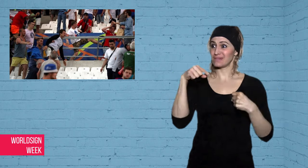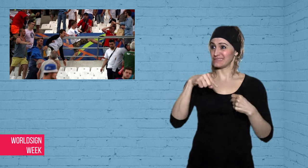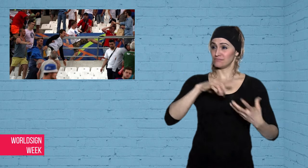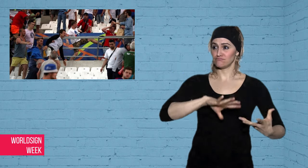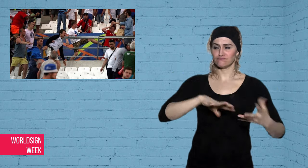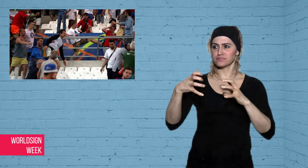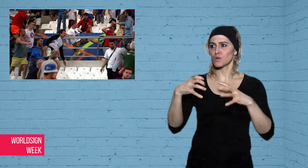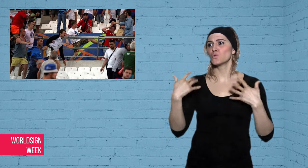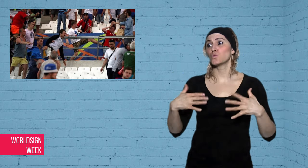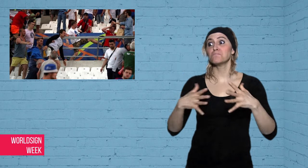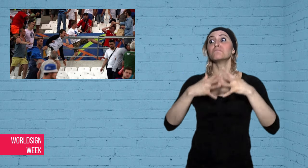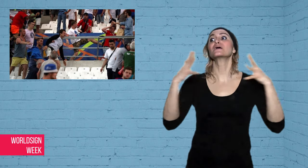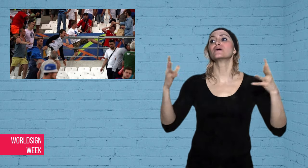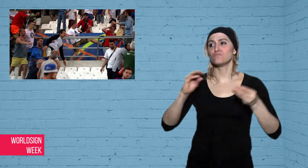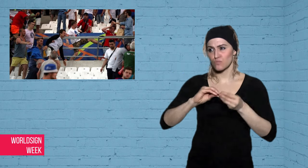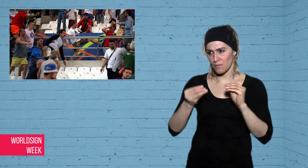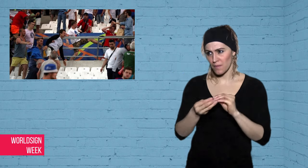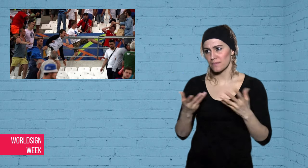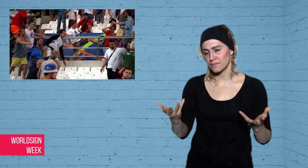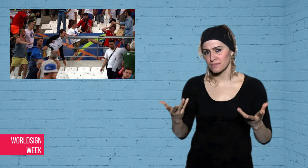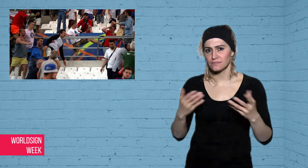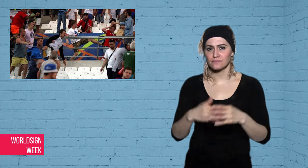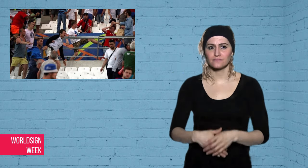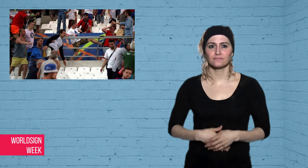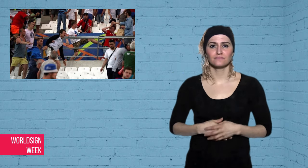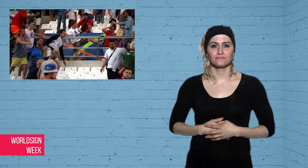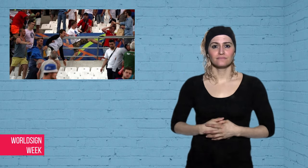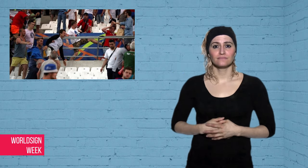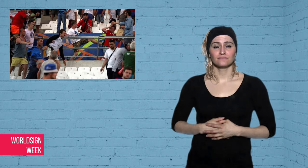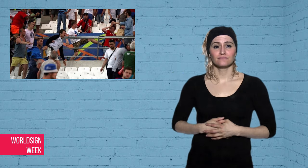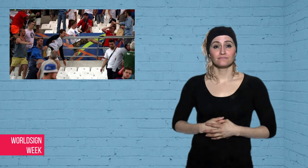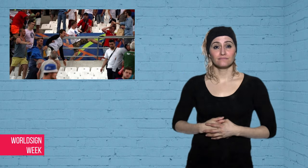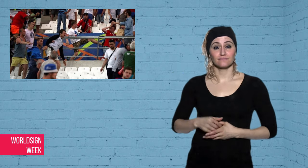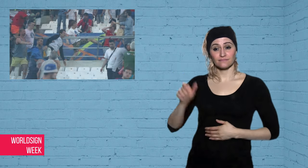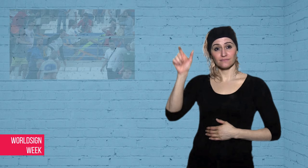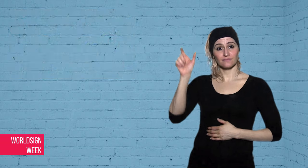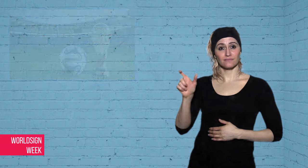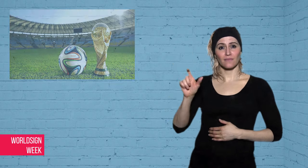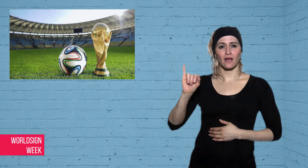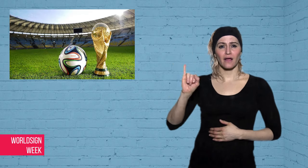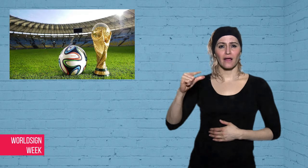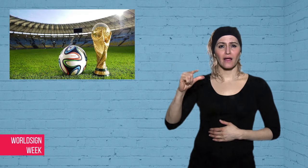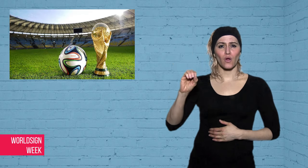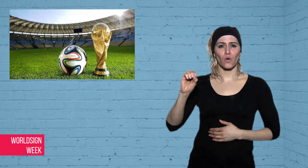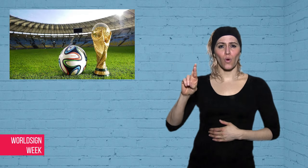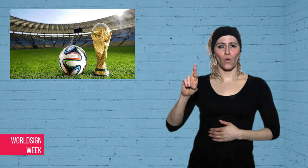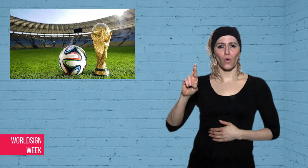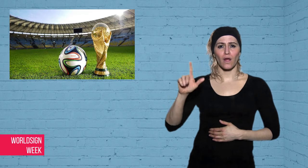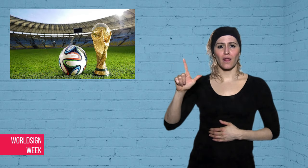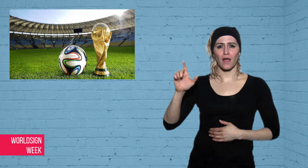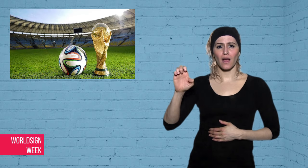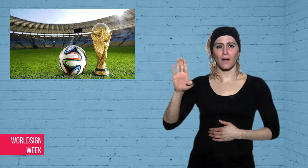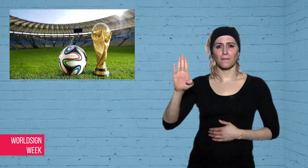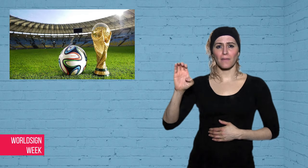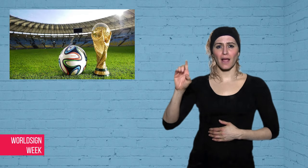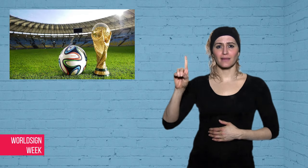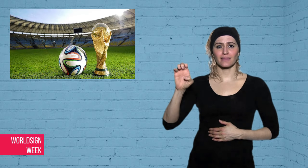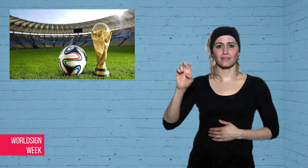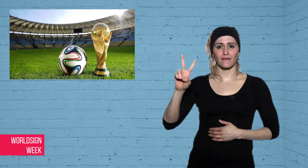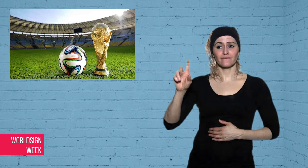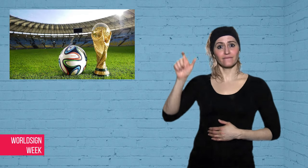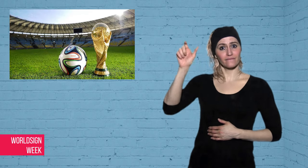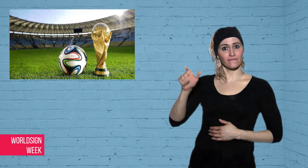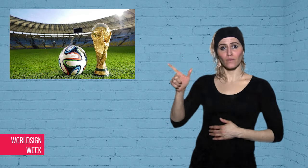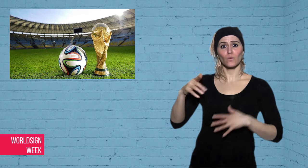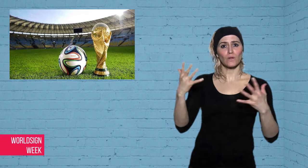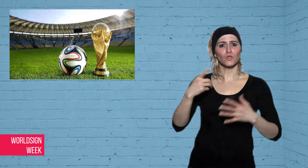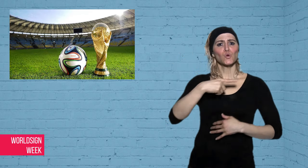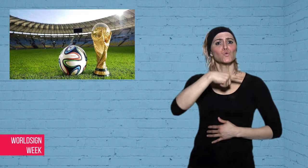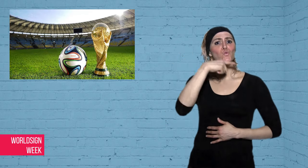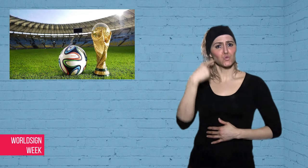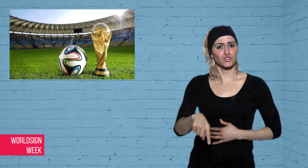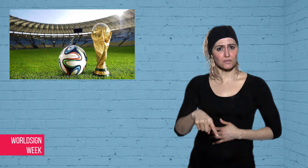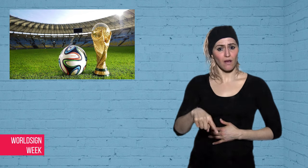country’s problems with football